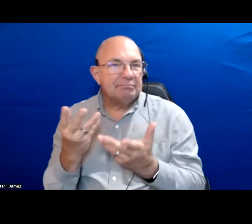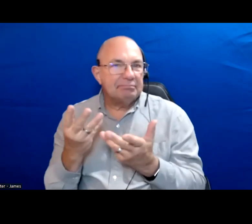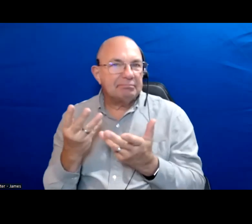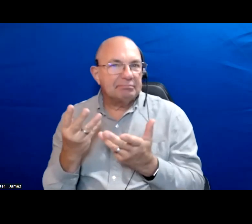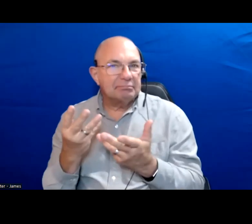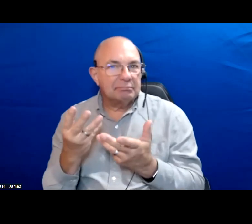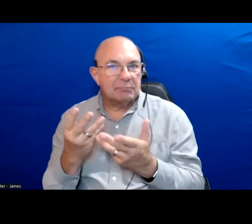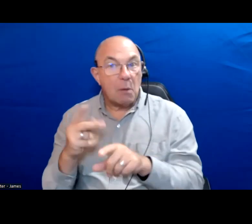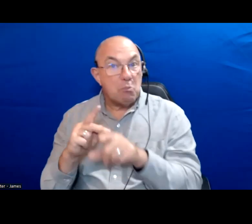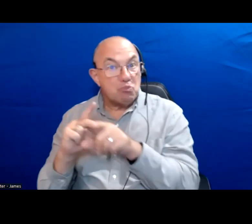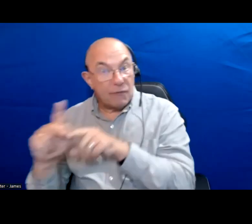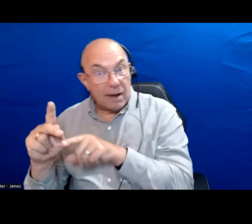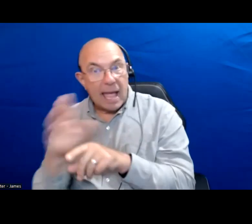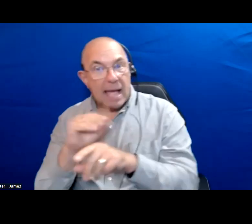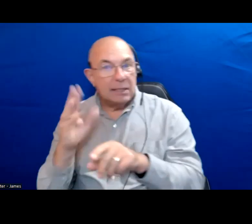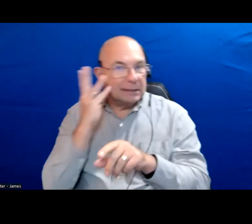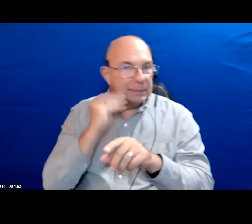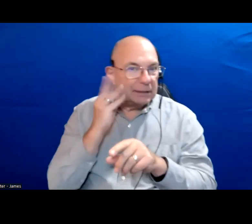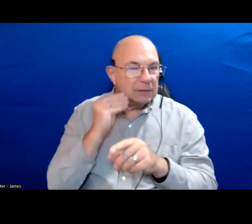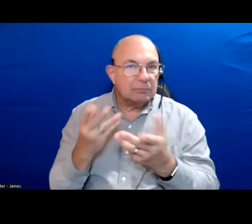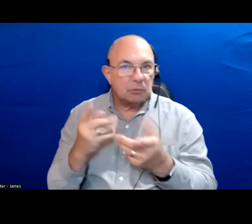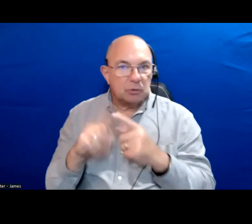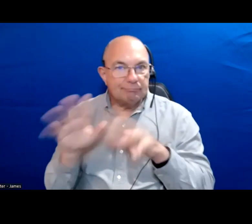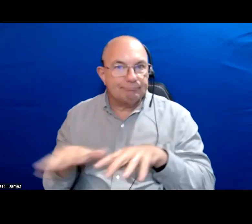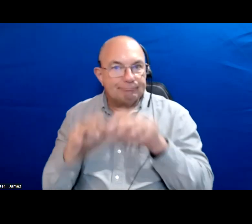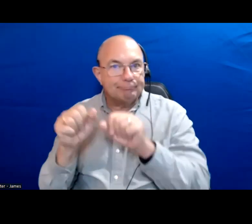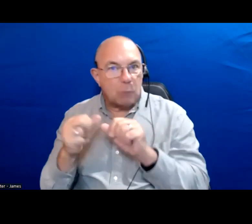both professional and lived experience to be able to take on a roll of this nature.